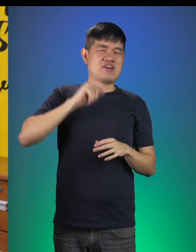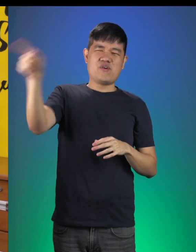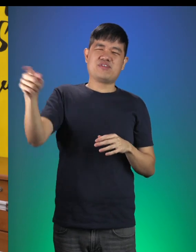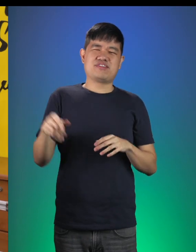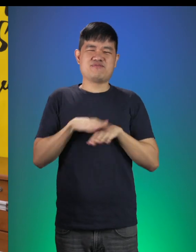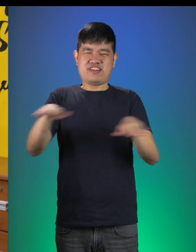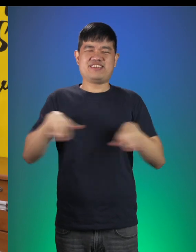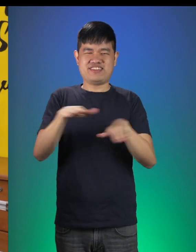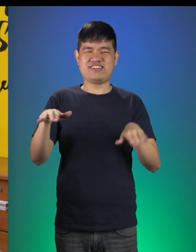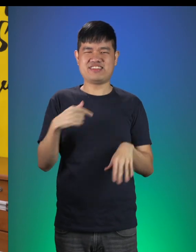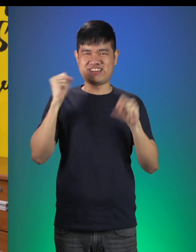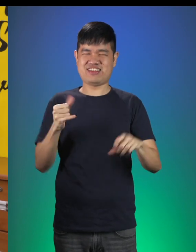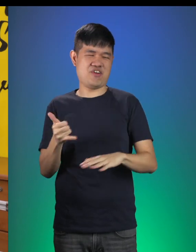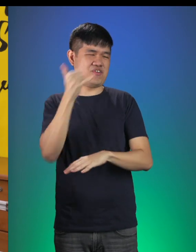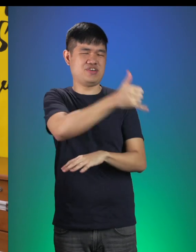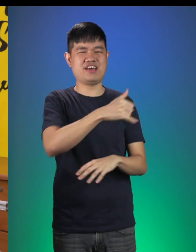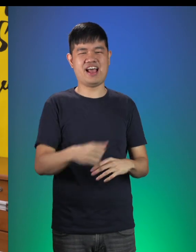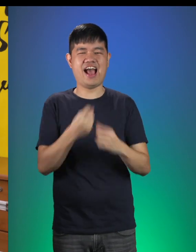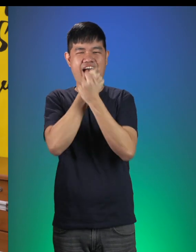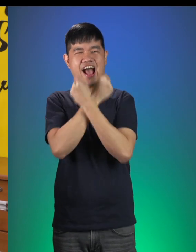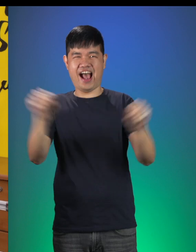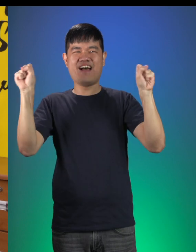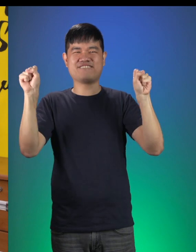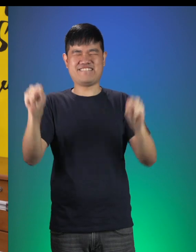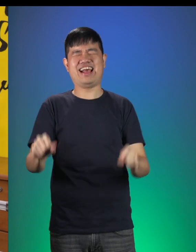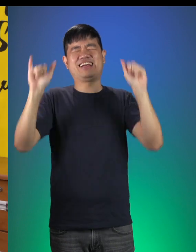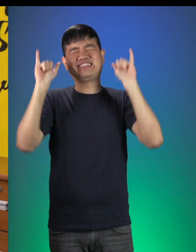I can get across to the other side safely! Yay! Haha!